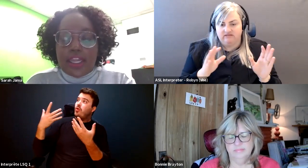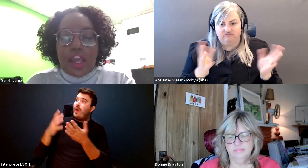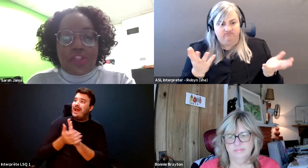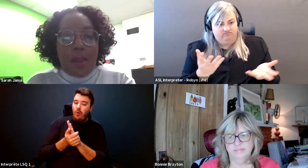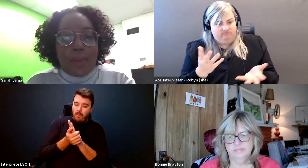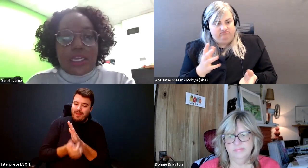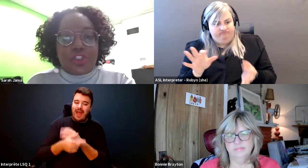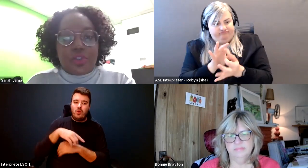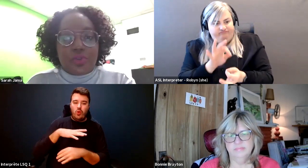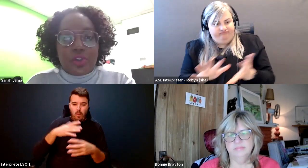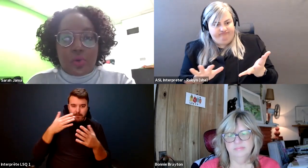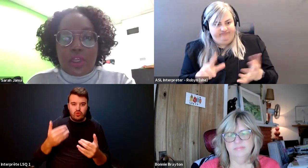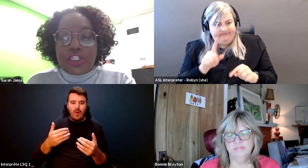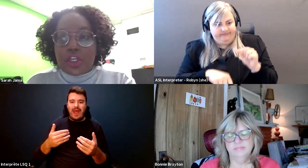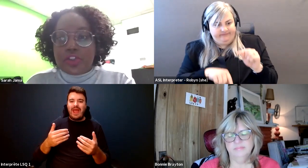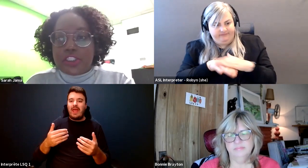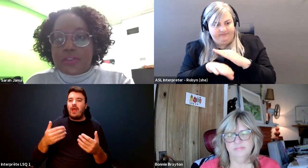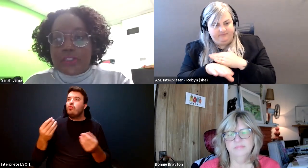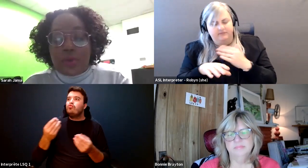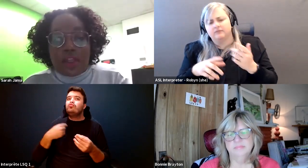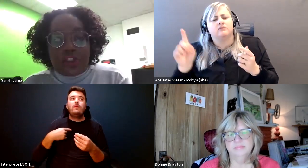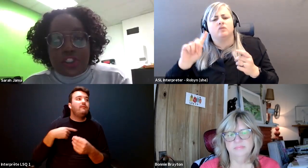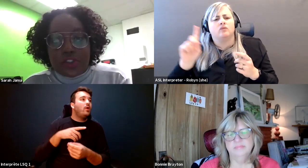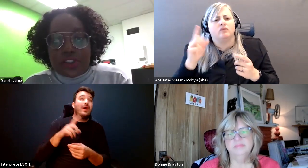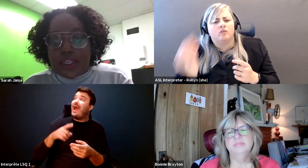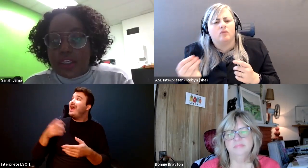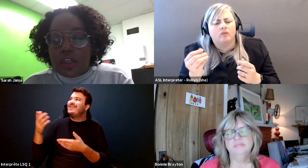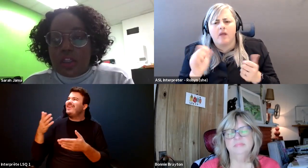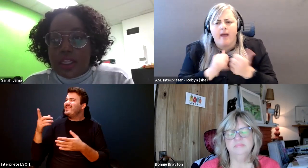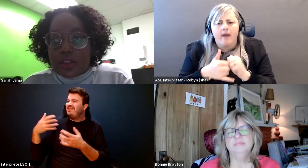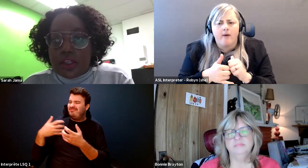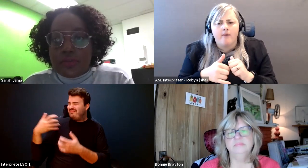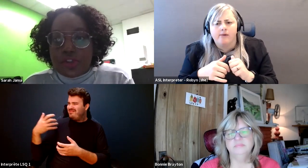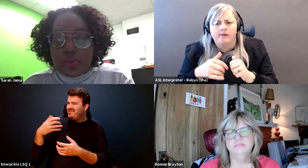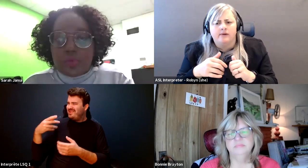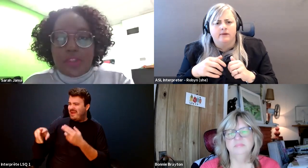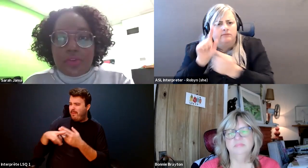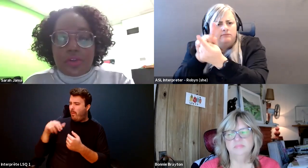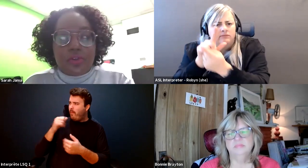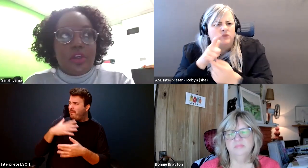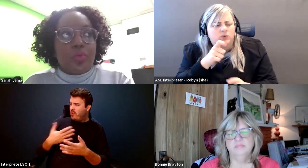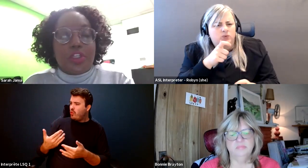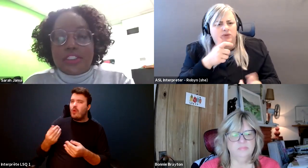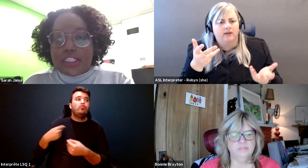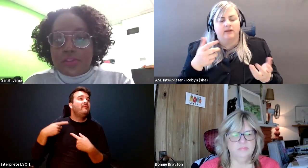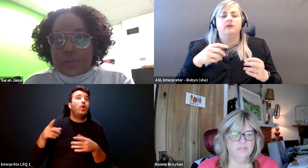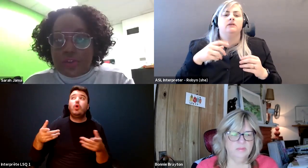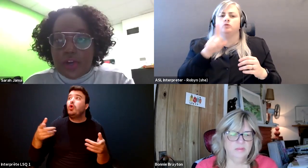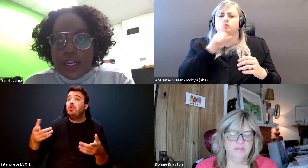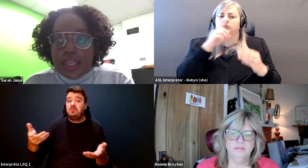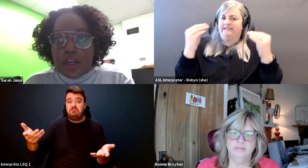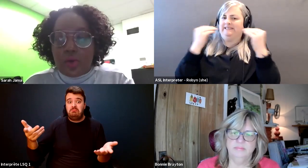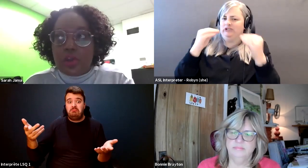Sarah Jama: And I thought back to you know shelter systems, how a lot of the shelters, I like lift through went through weren't accessible right how.